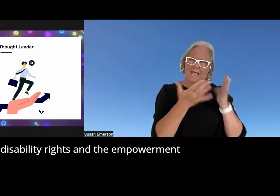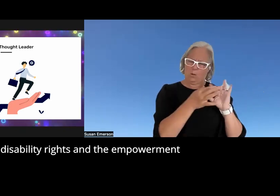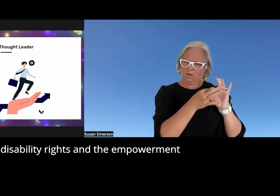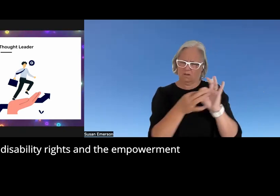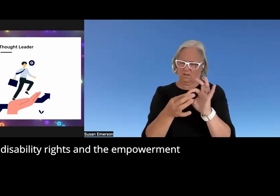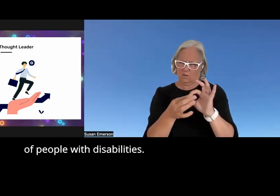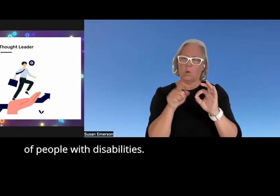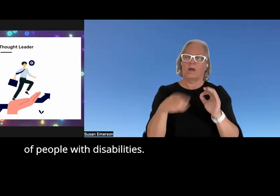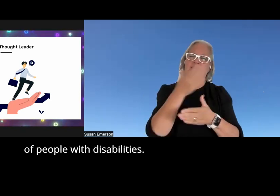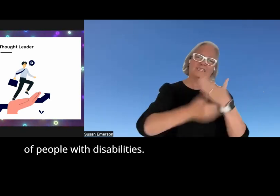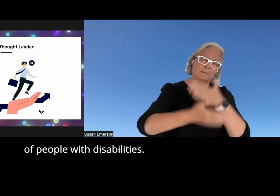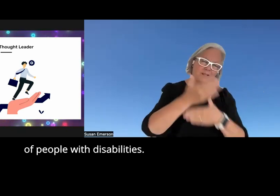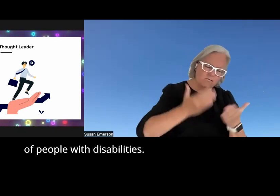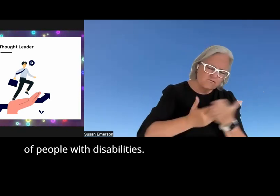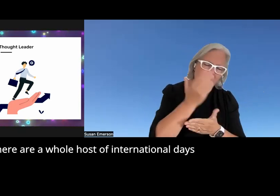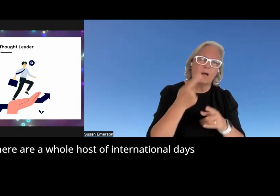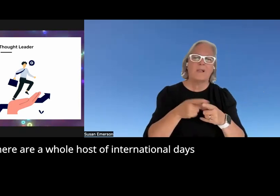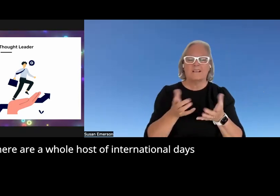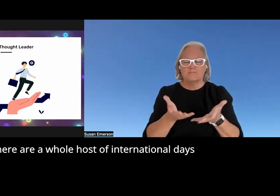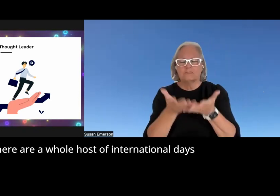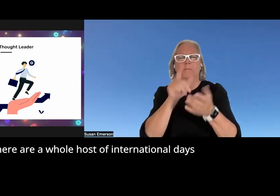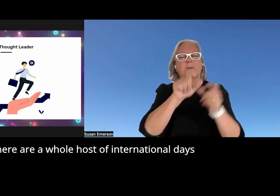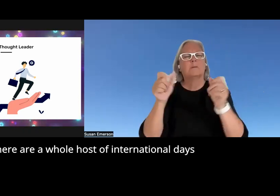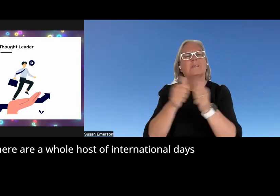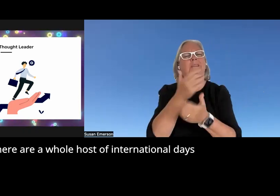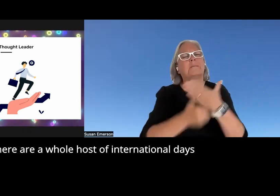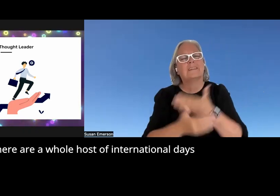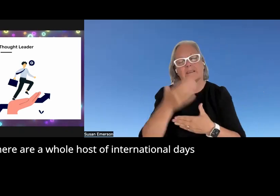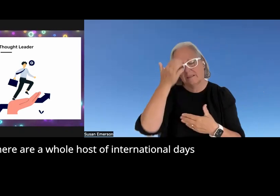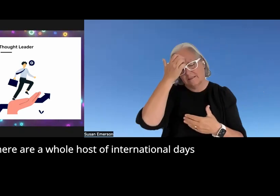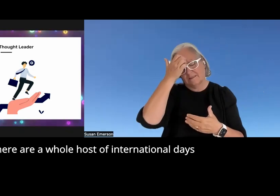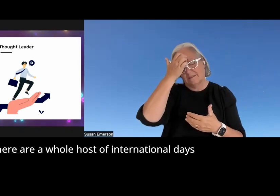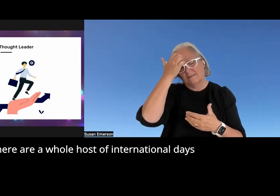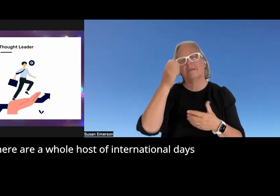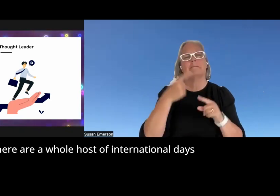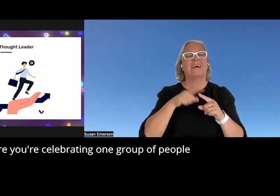the empowerment of people with disability but there are a whole host of international days